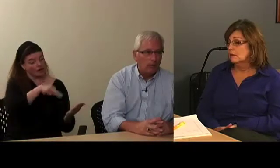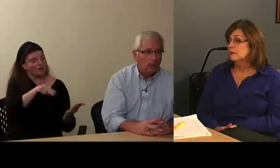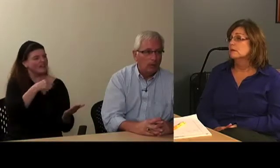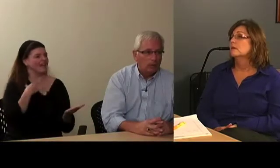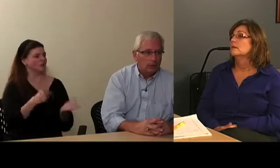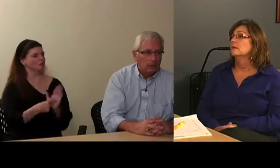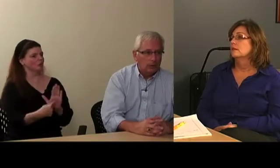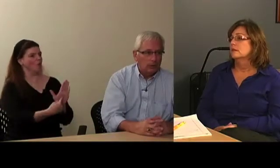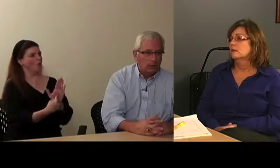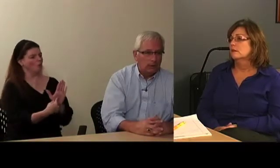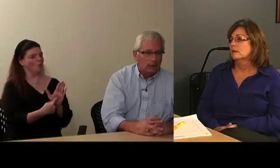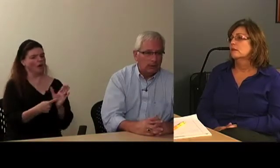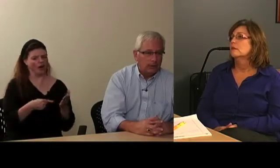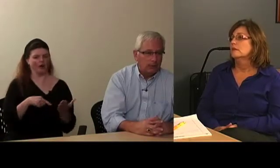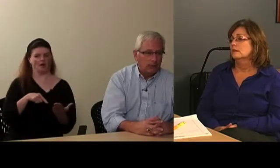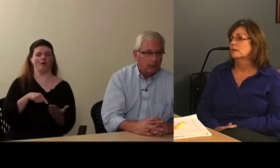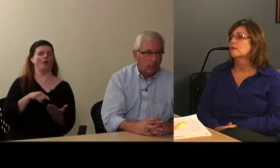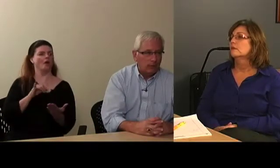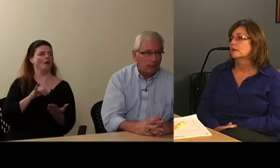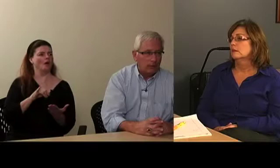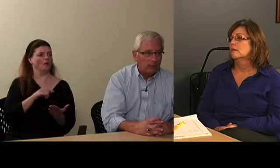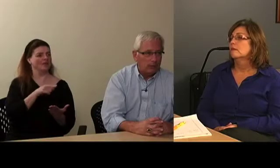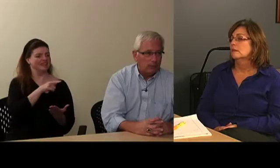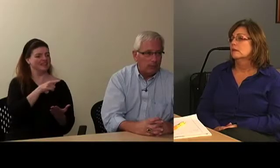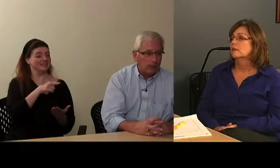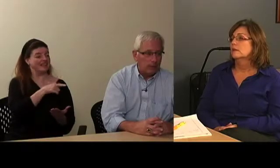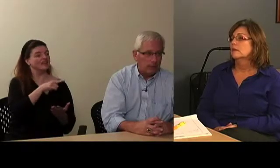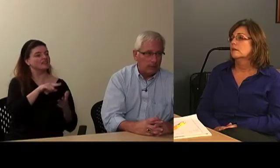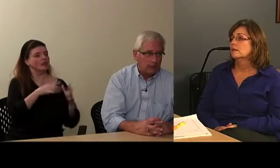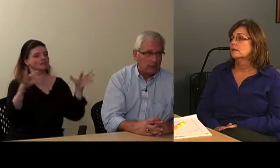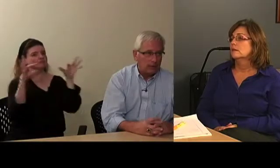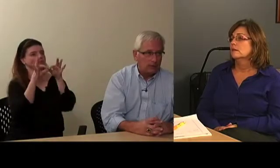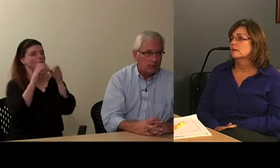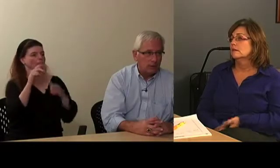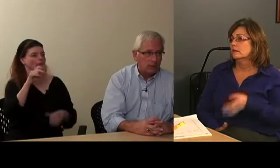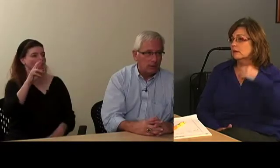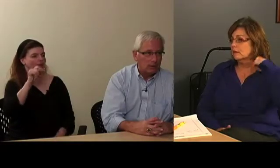and get them involved in some of PEPnet's activities.